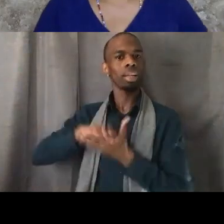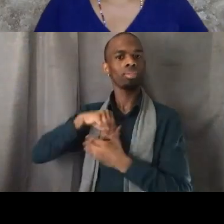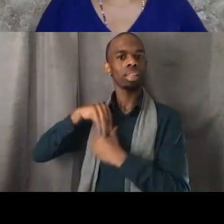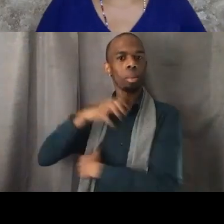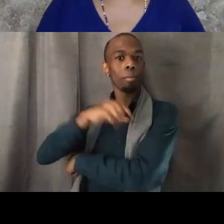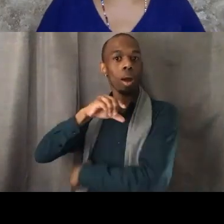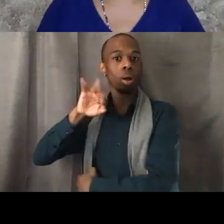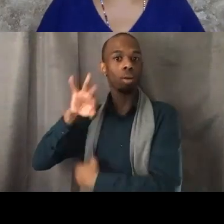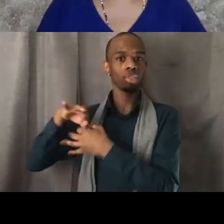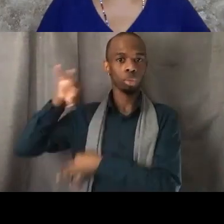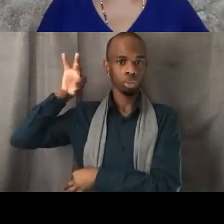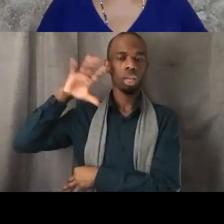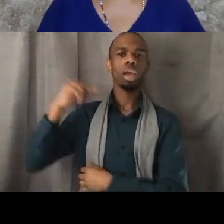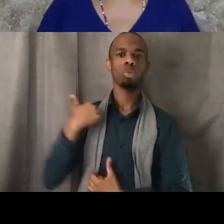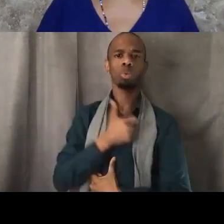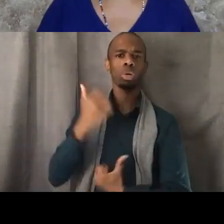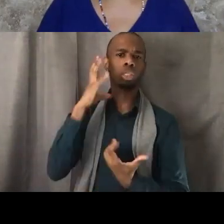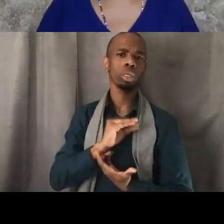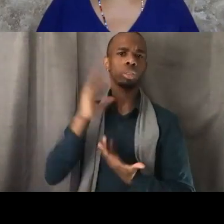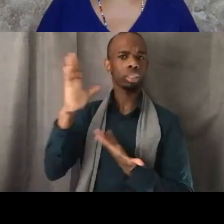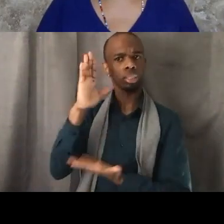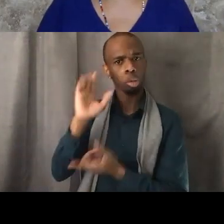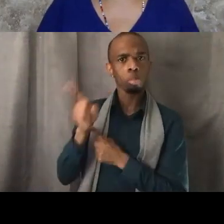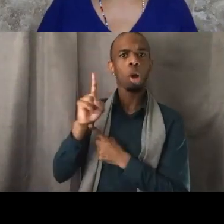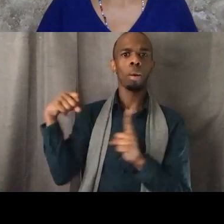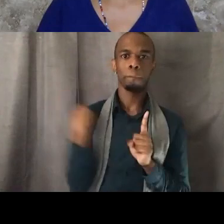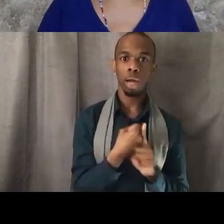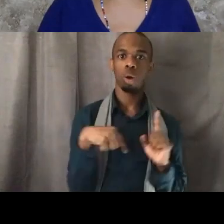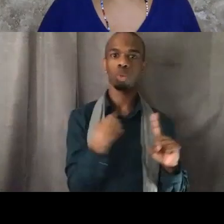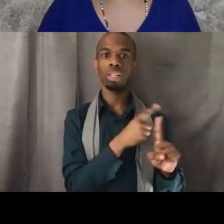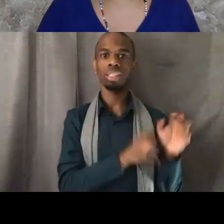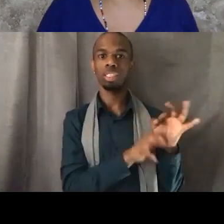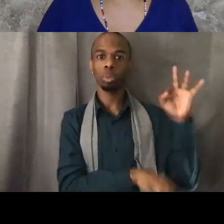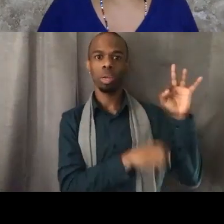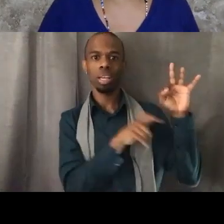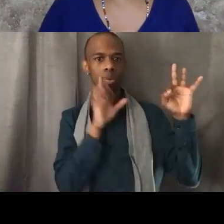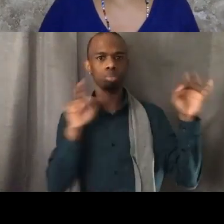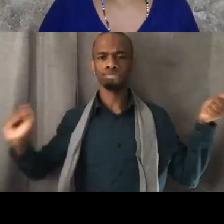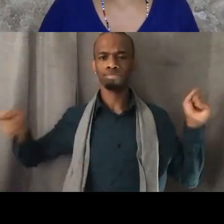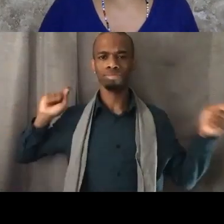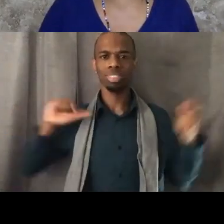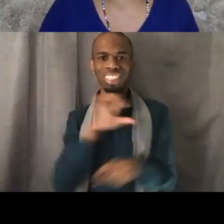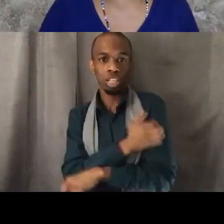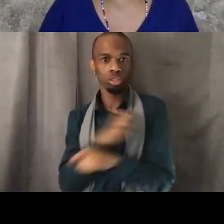when spiritual energy shifts something. And so Trayvon Martin was not the first teenage boy